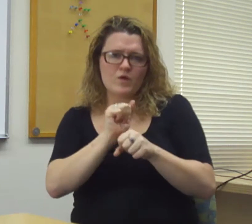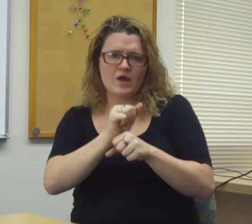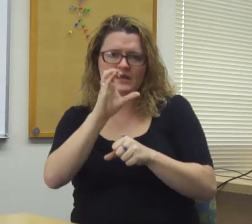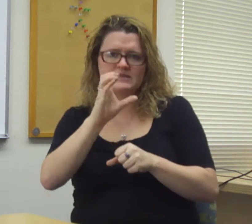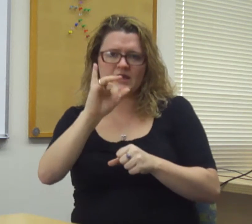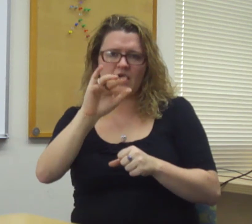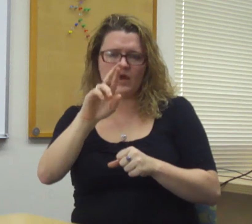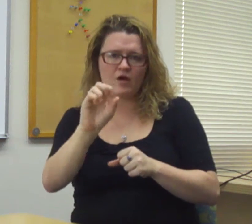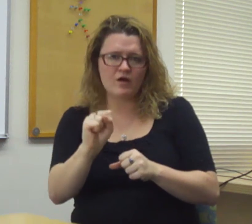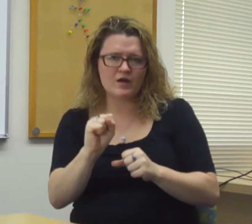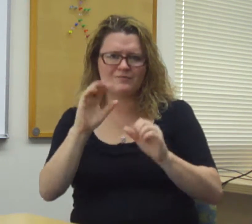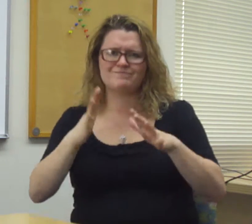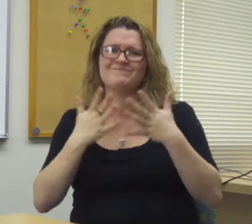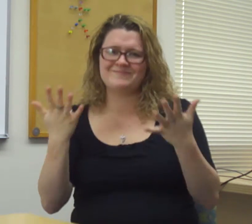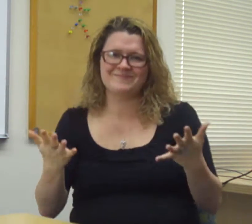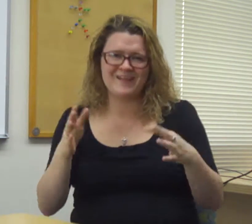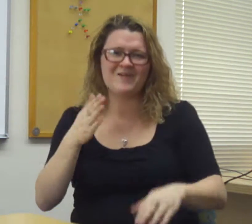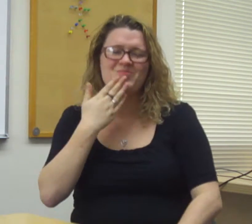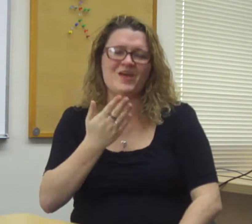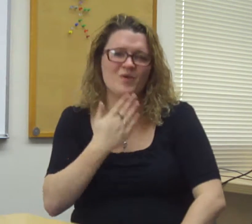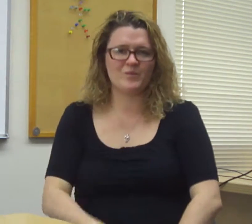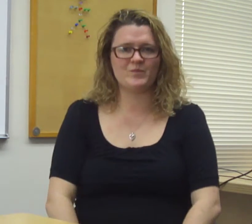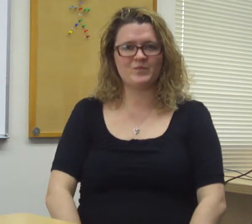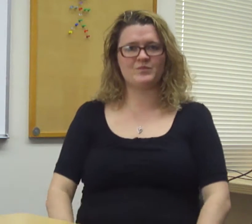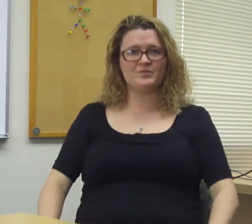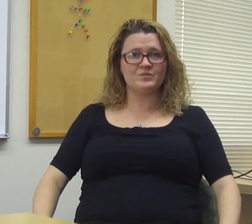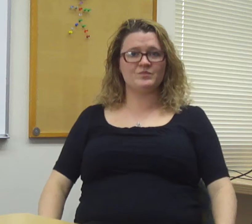I enjoy working at CIRS. Thank you!